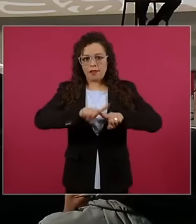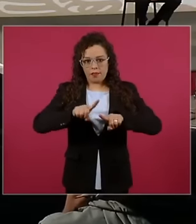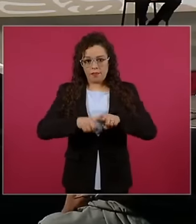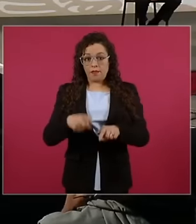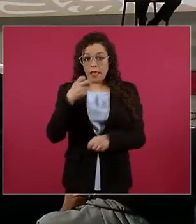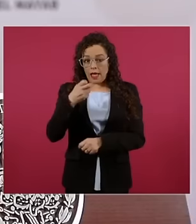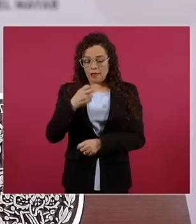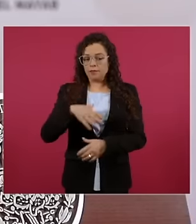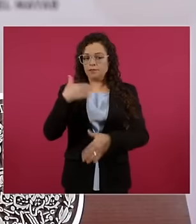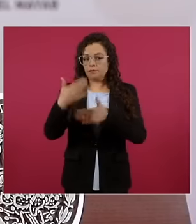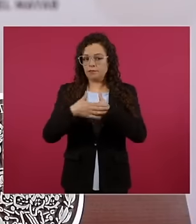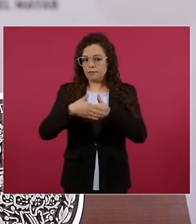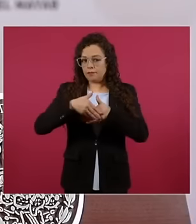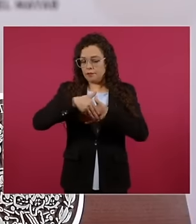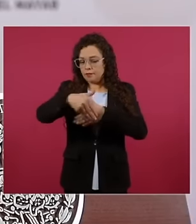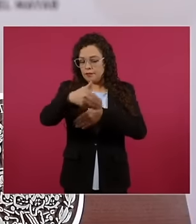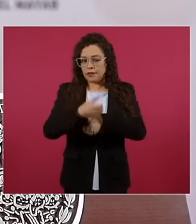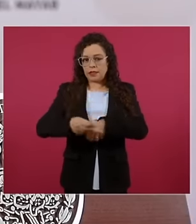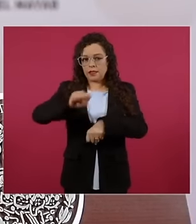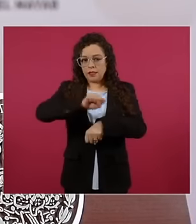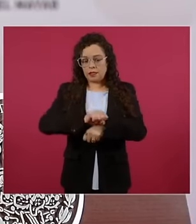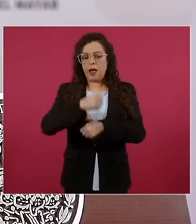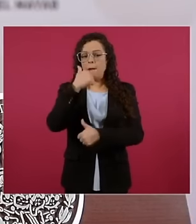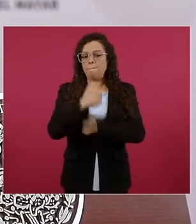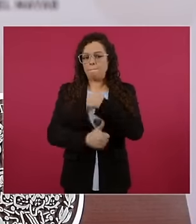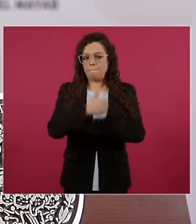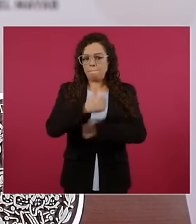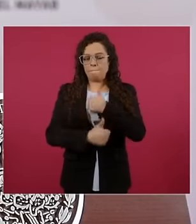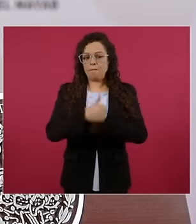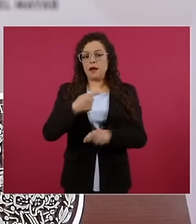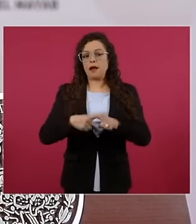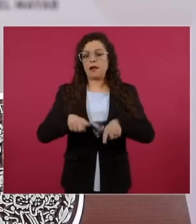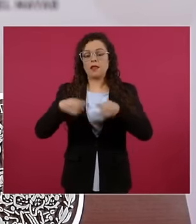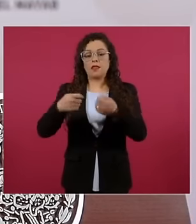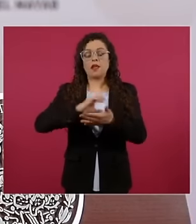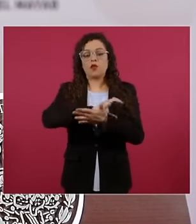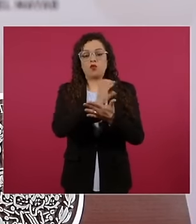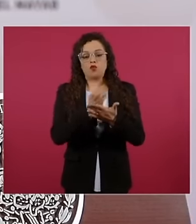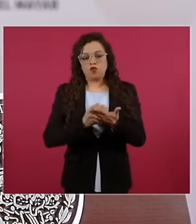weeks we are waiting for the Davin close your processes and make them available to us